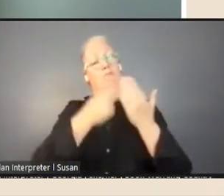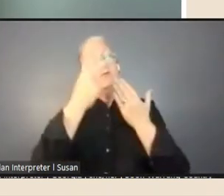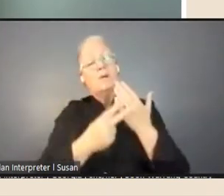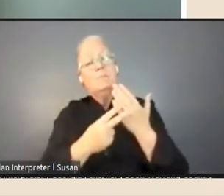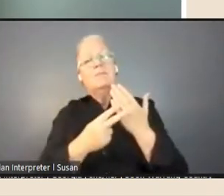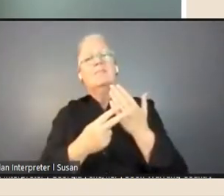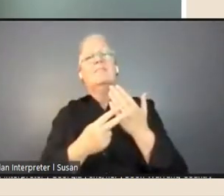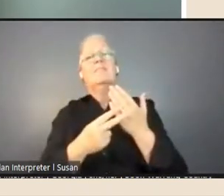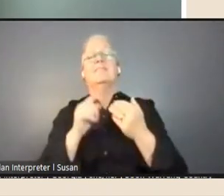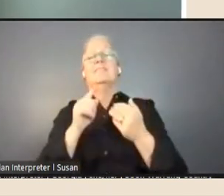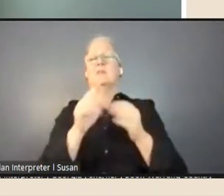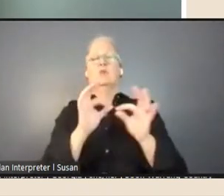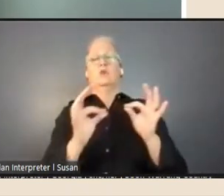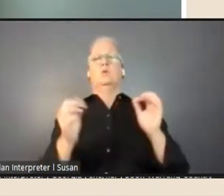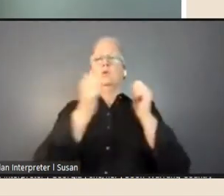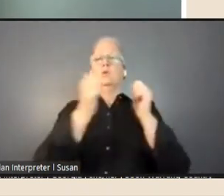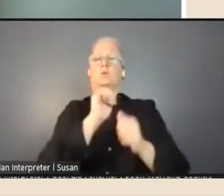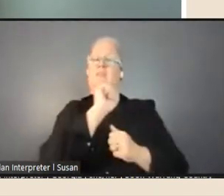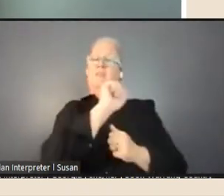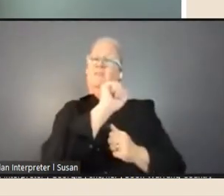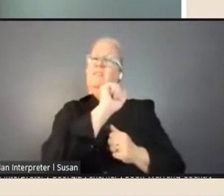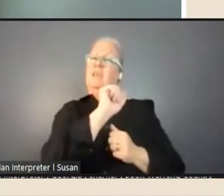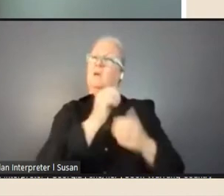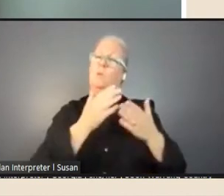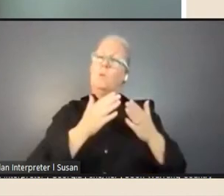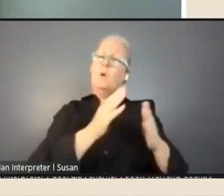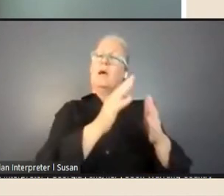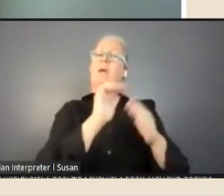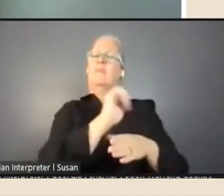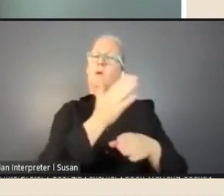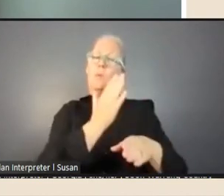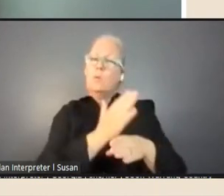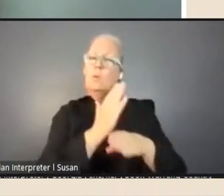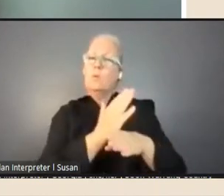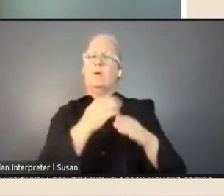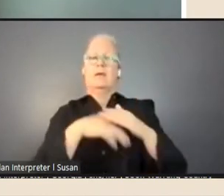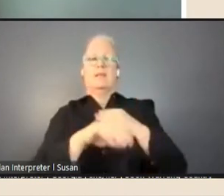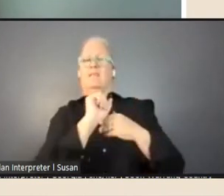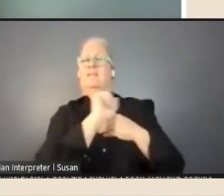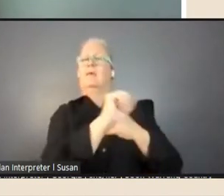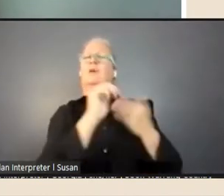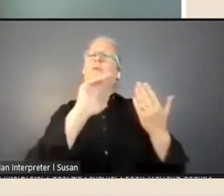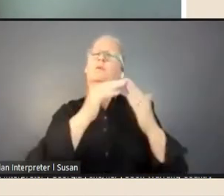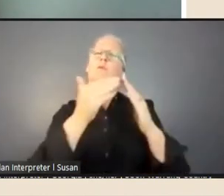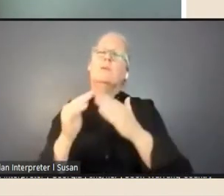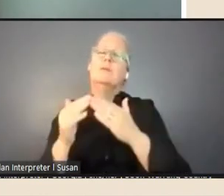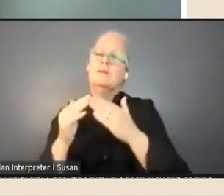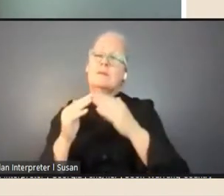criteria and function, to the way that they work in their communities. So, this program